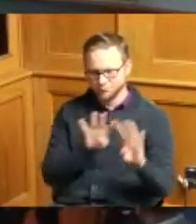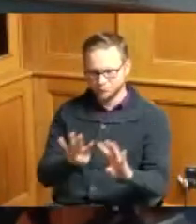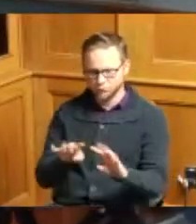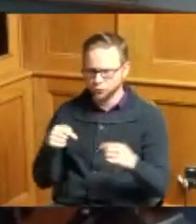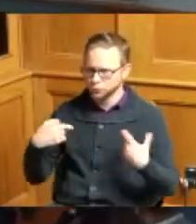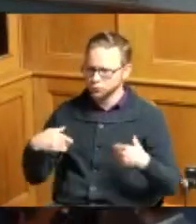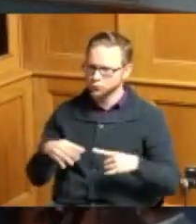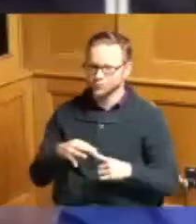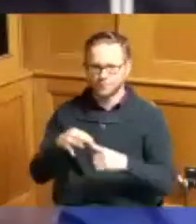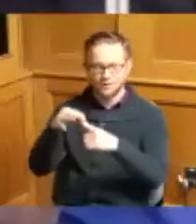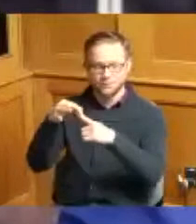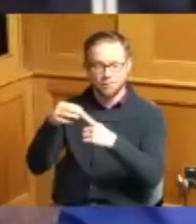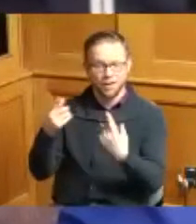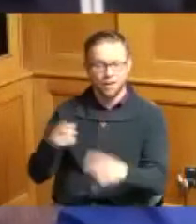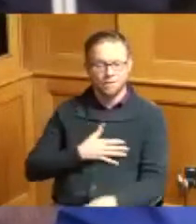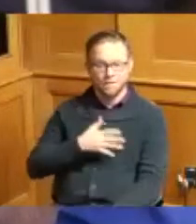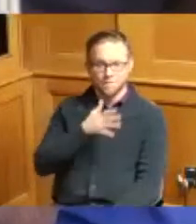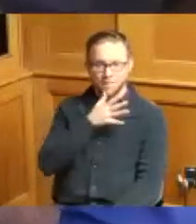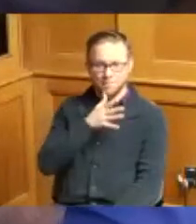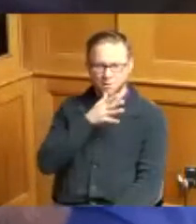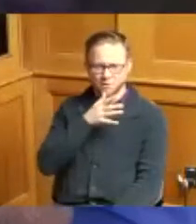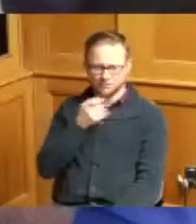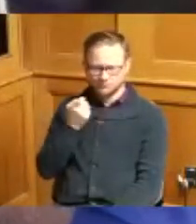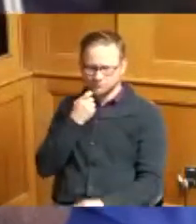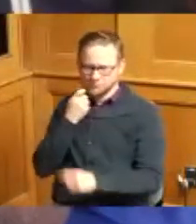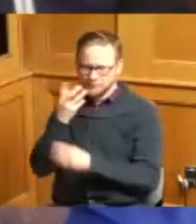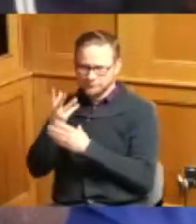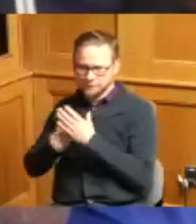my mother who passed away from breast cancer this her alma mater